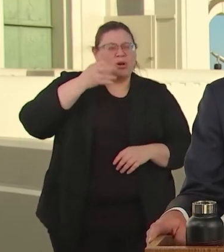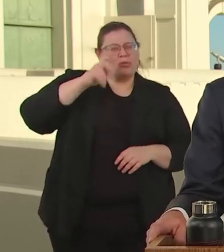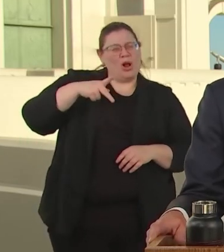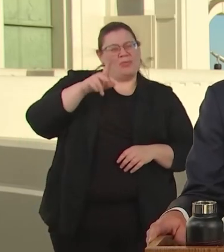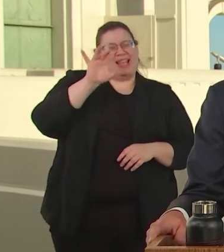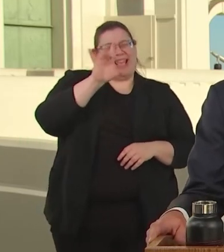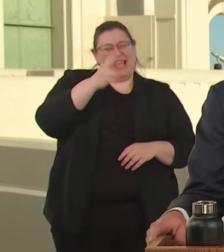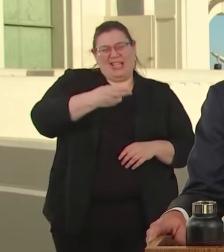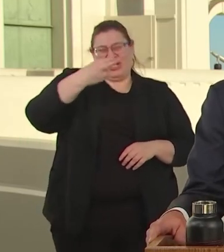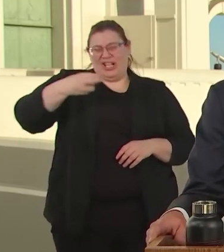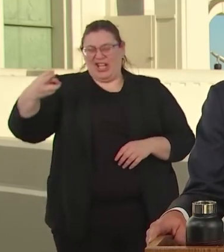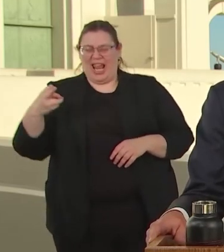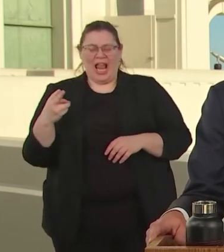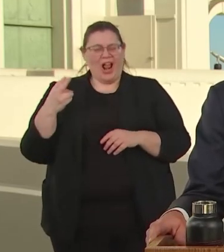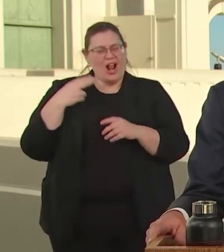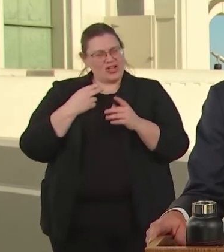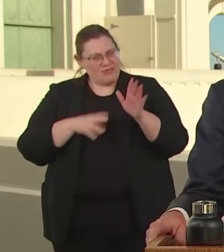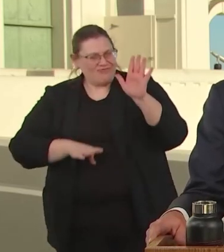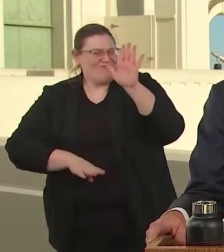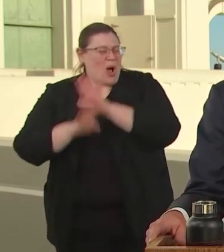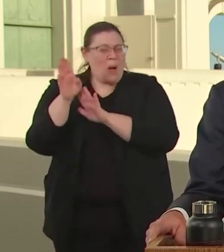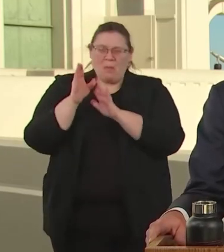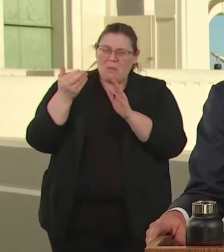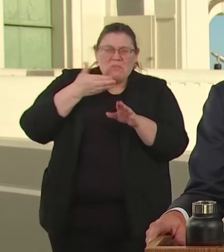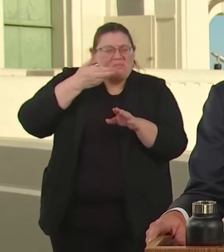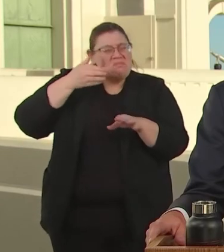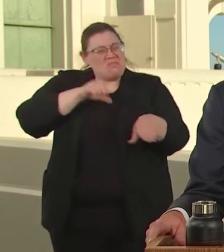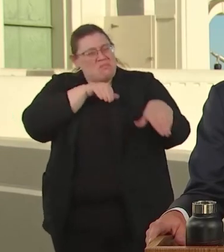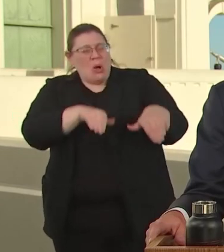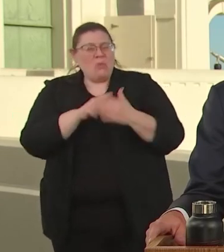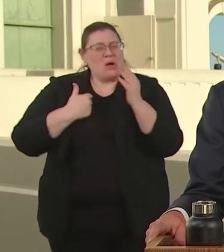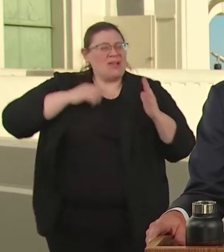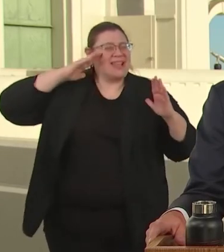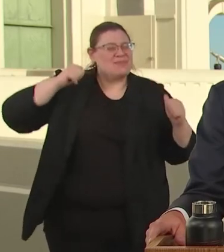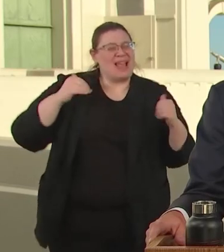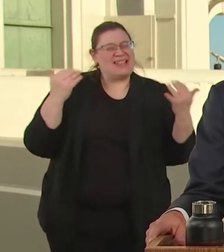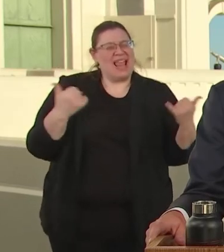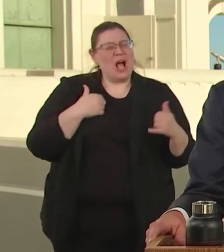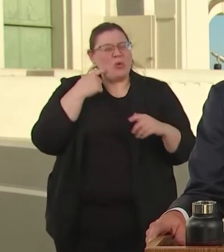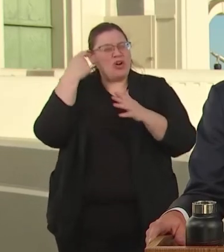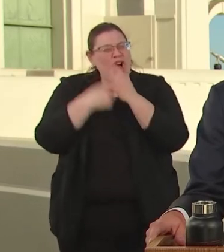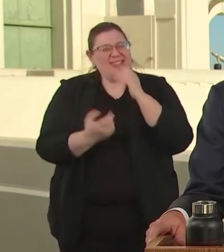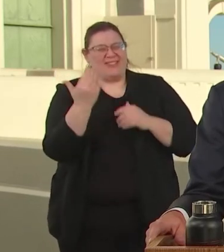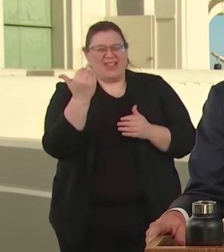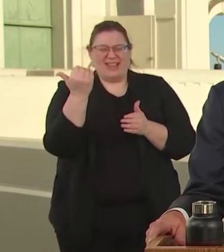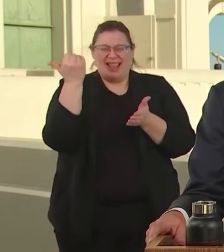IT'S NOW SET TO COME IN AT